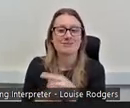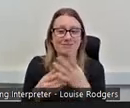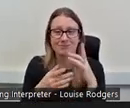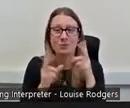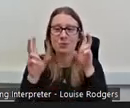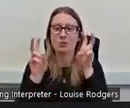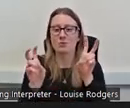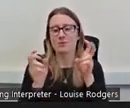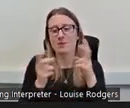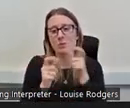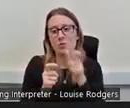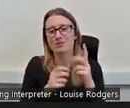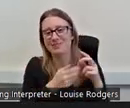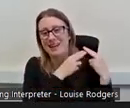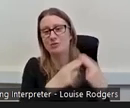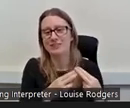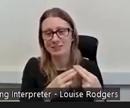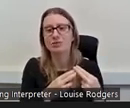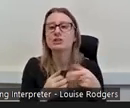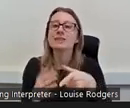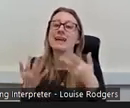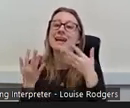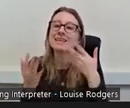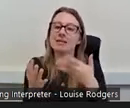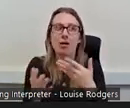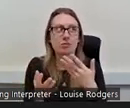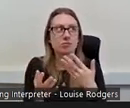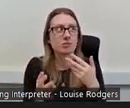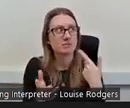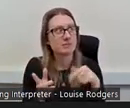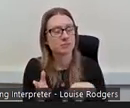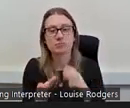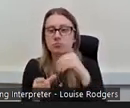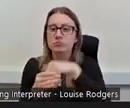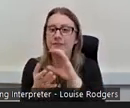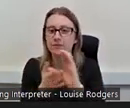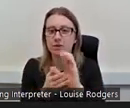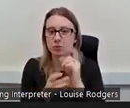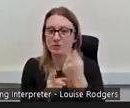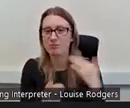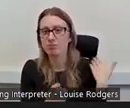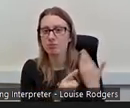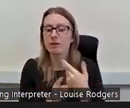which since I've been at the fund which is just over a year now, I've seen it as quite a big